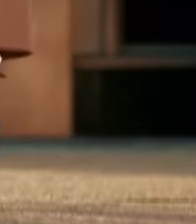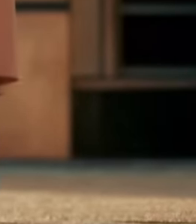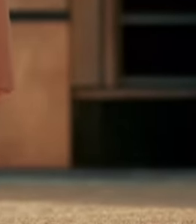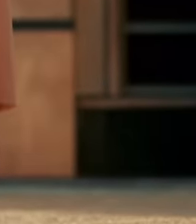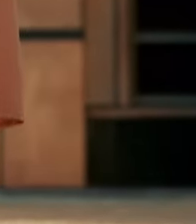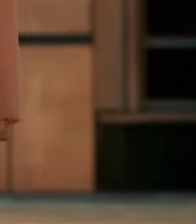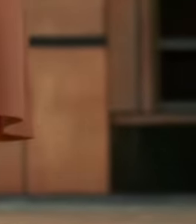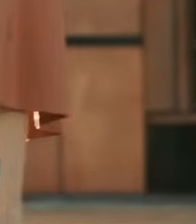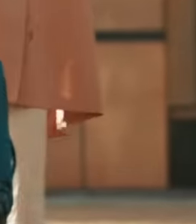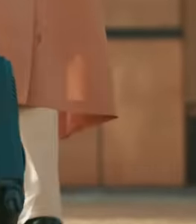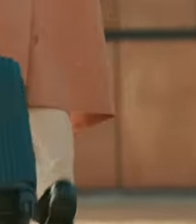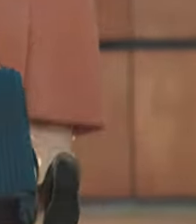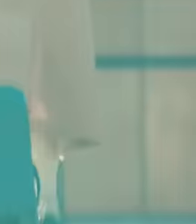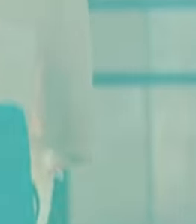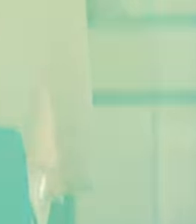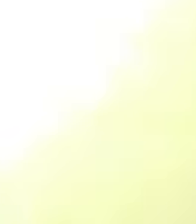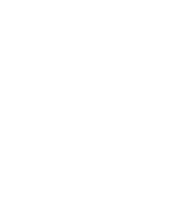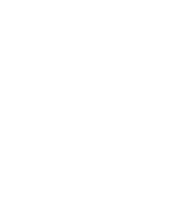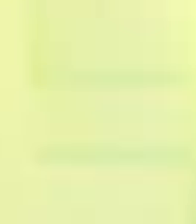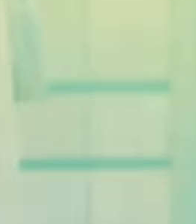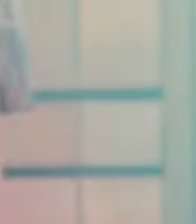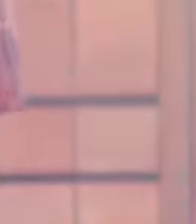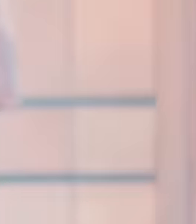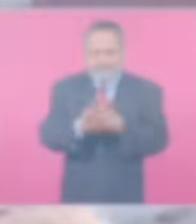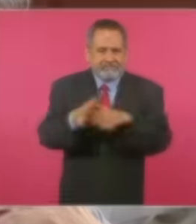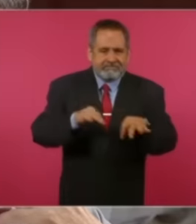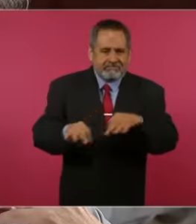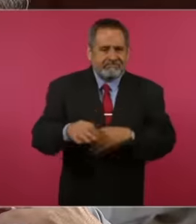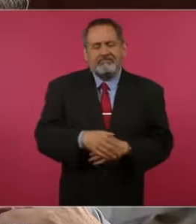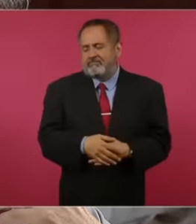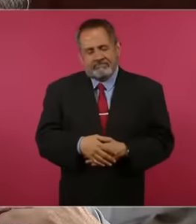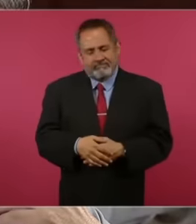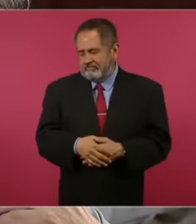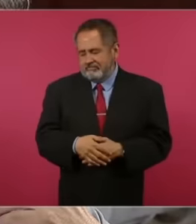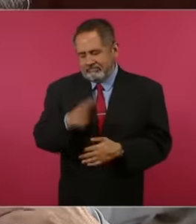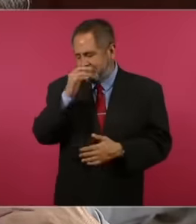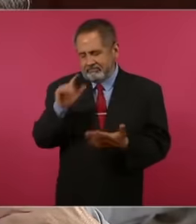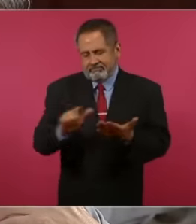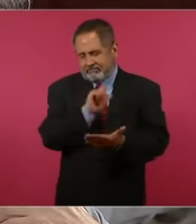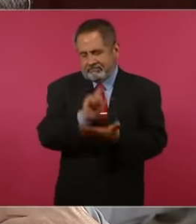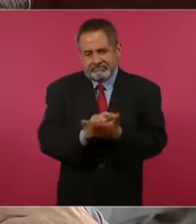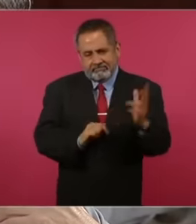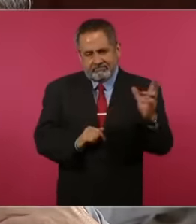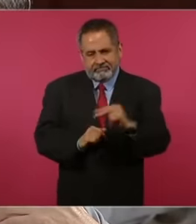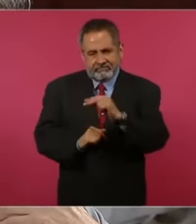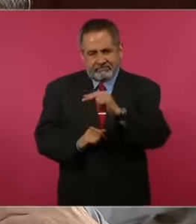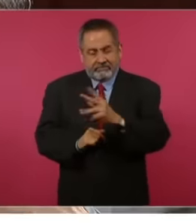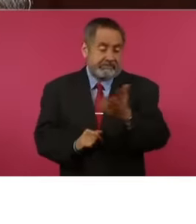Find a way to And this is not obviously not. What happens with this is legal. Well, our